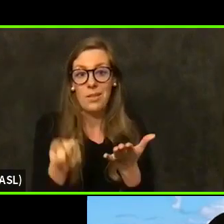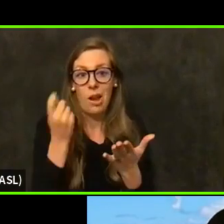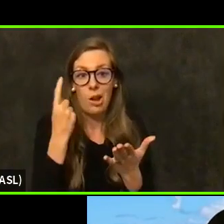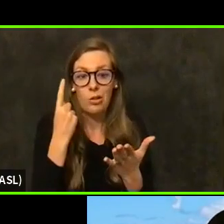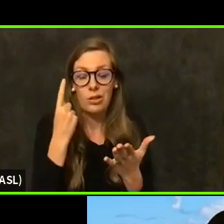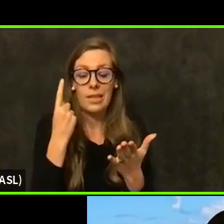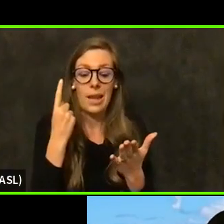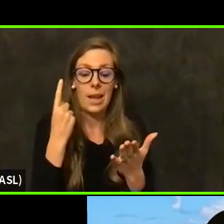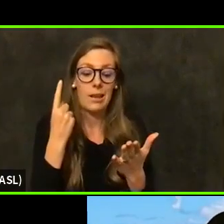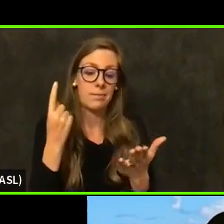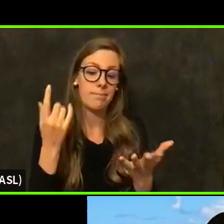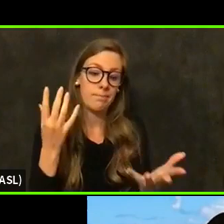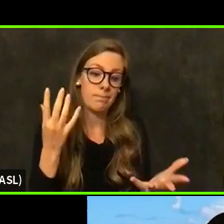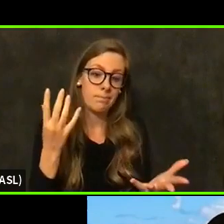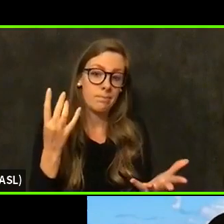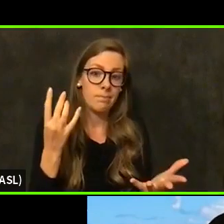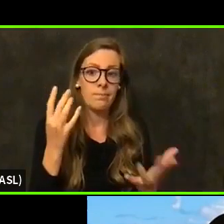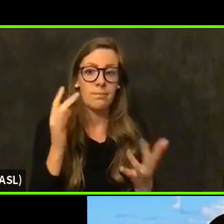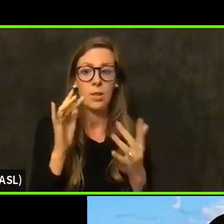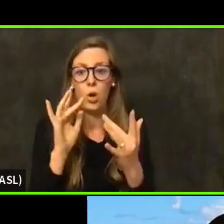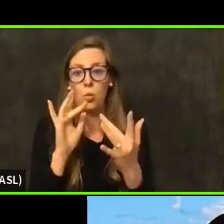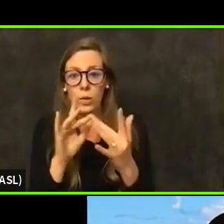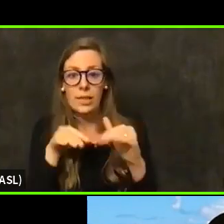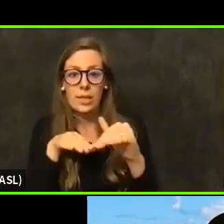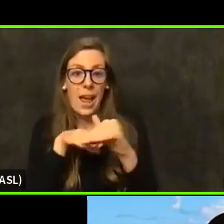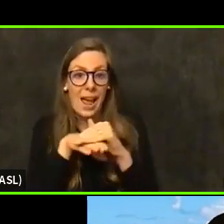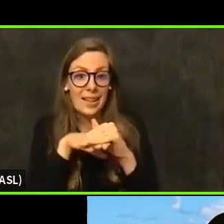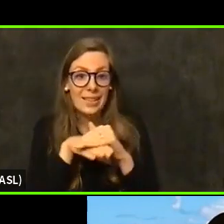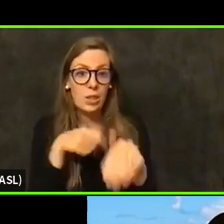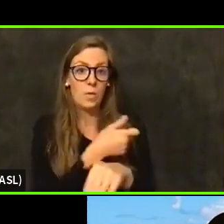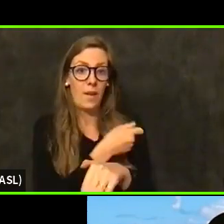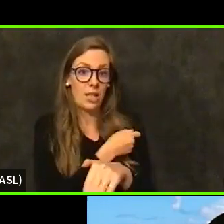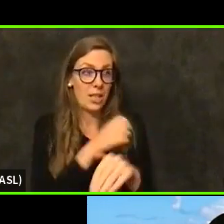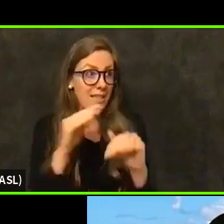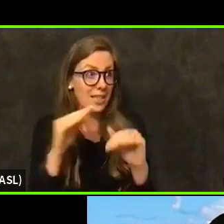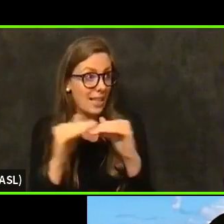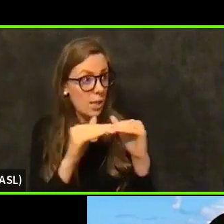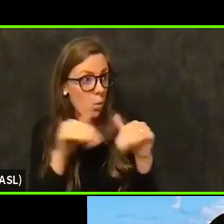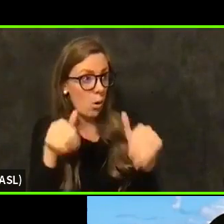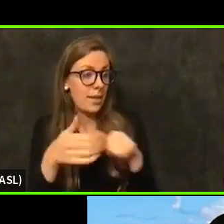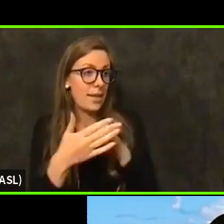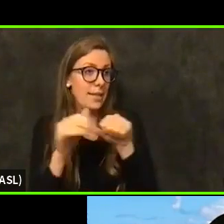is if reach and access to vaccinations is equitable in our county.